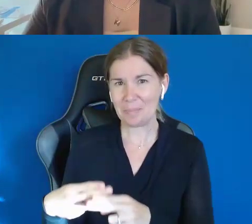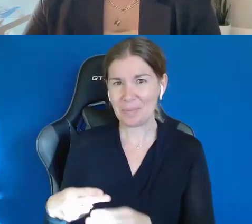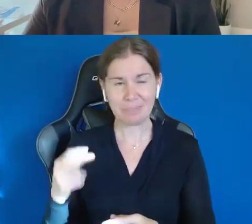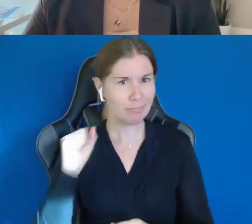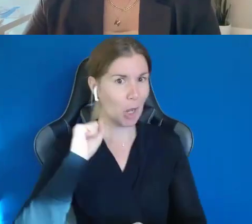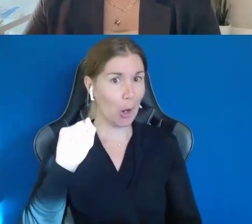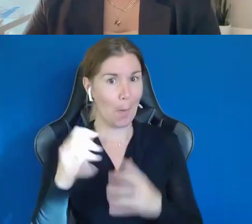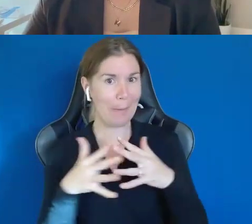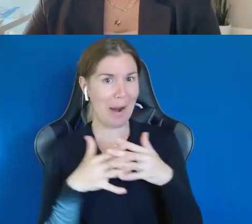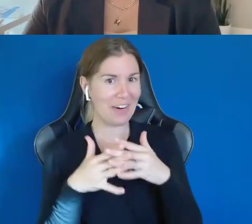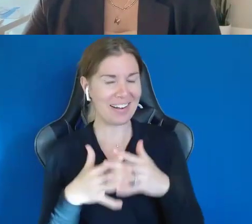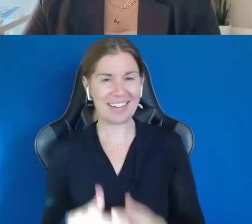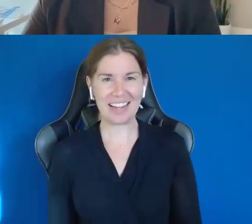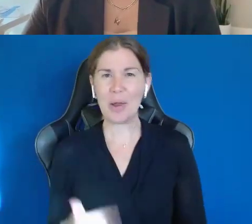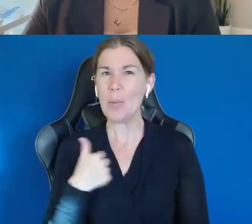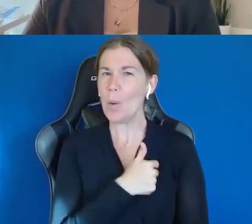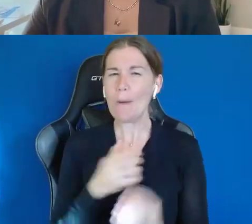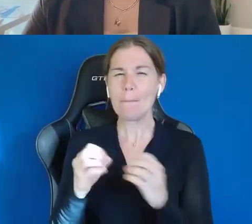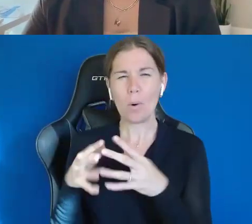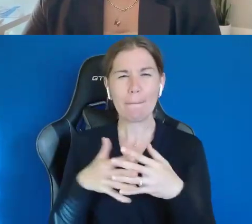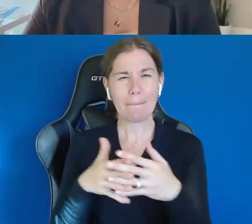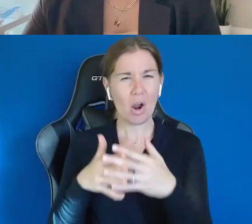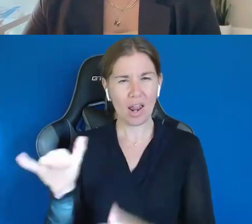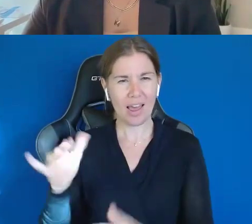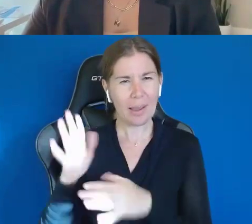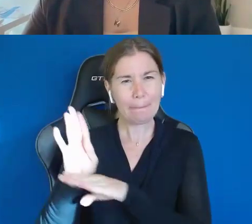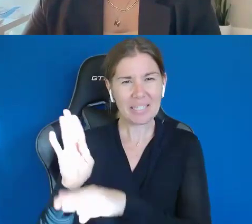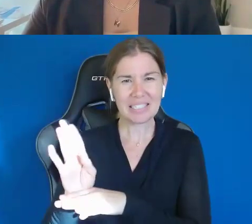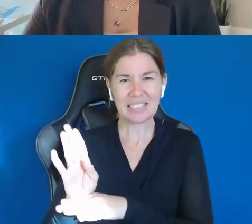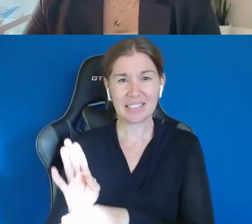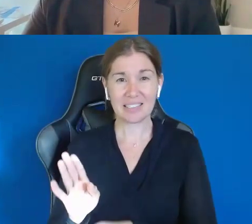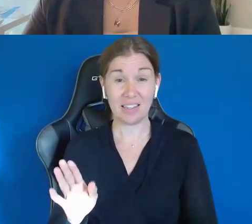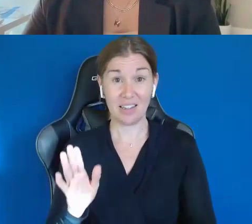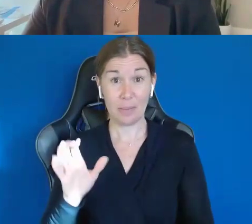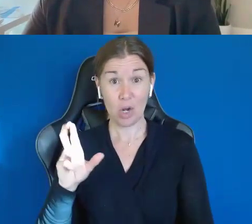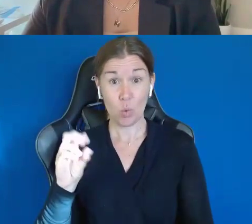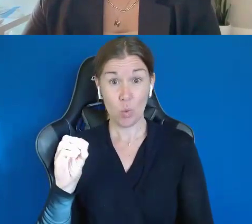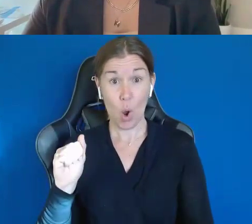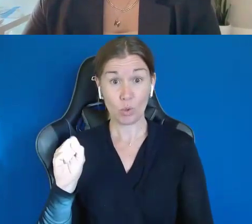Like, we're more of an American business. Like, our roasters, they're from, what, New Hampshire?